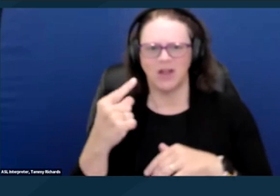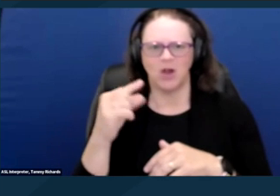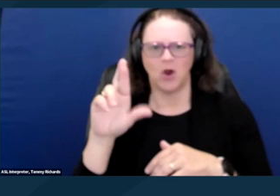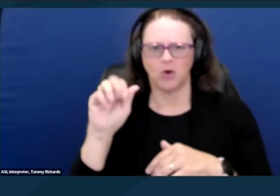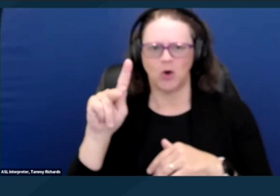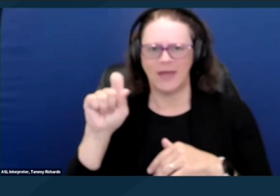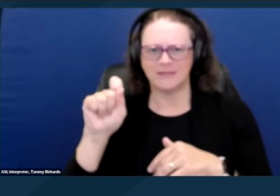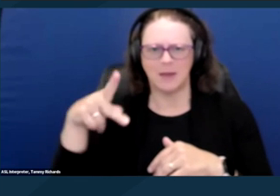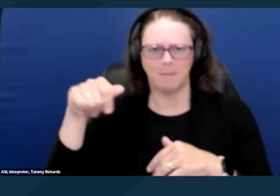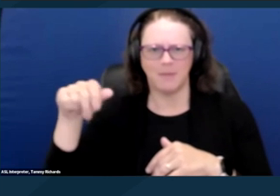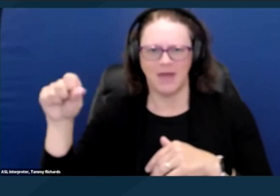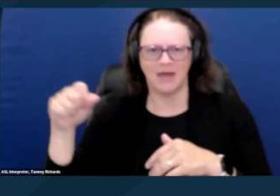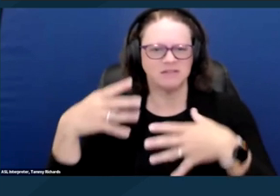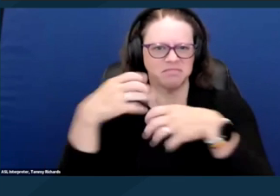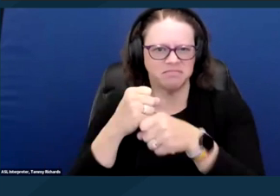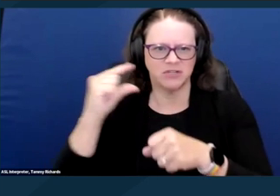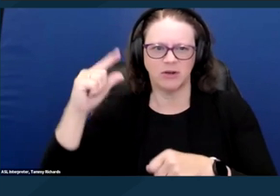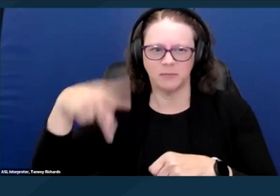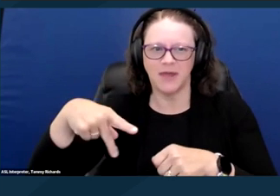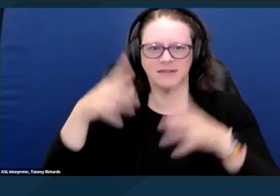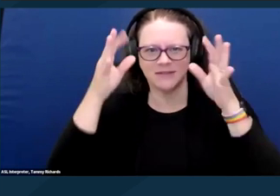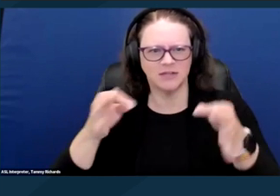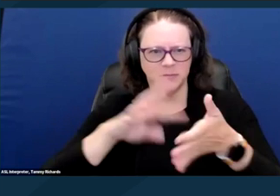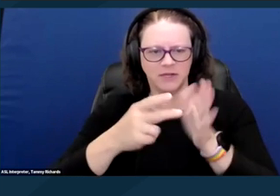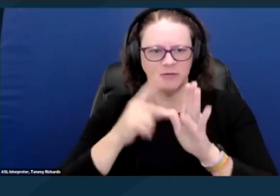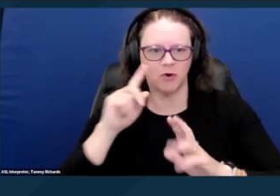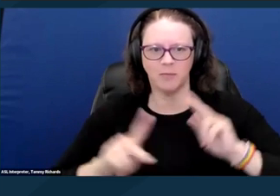at the Disability Rights Education and Defense Fund, or DREDF.